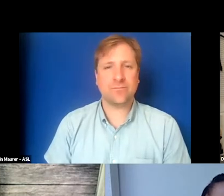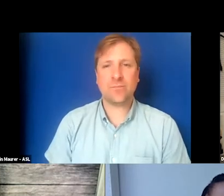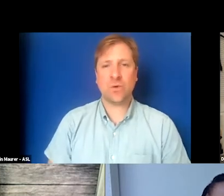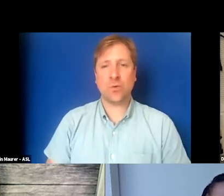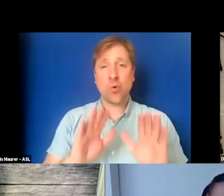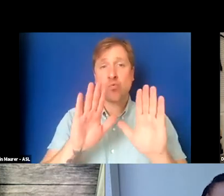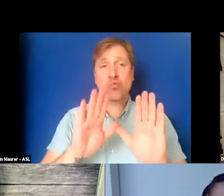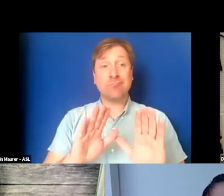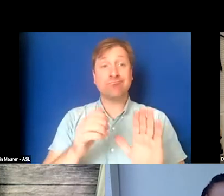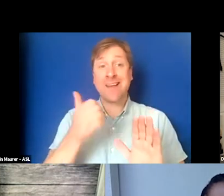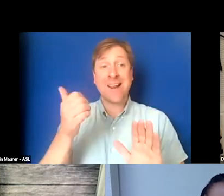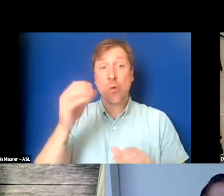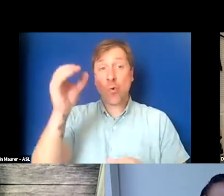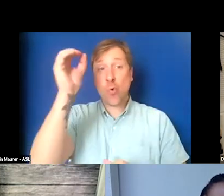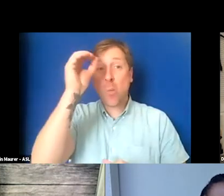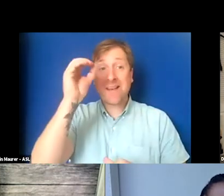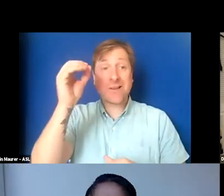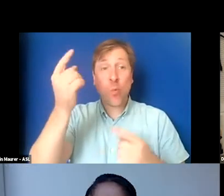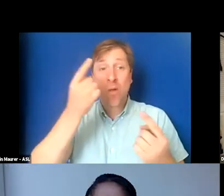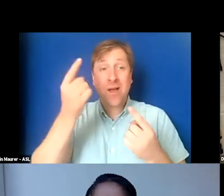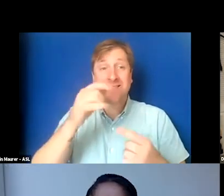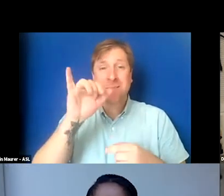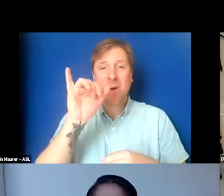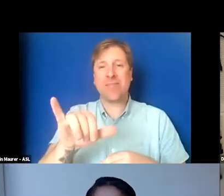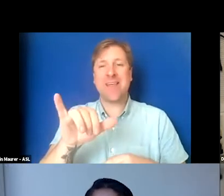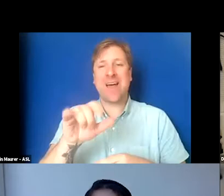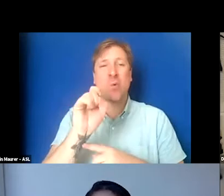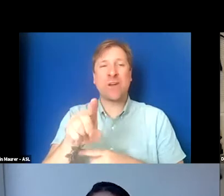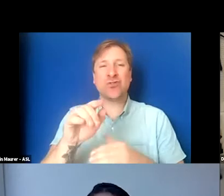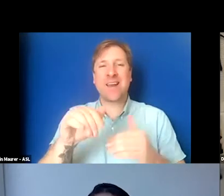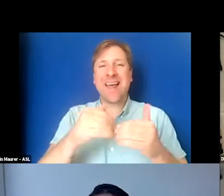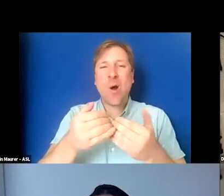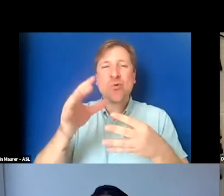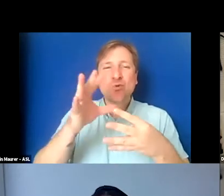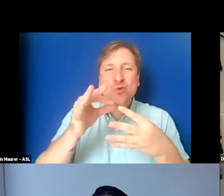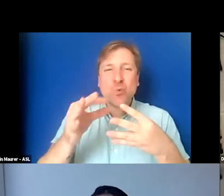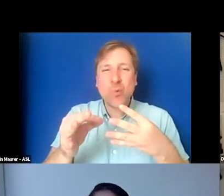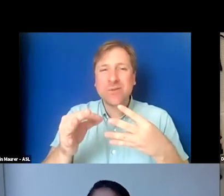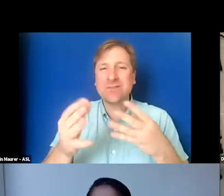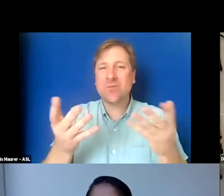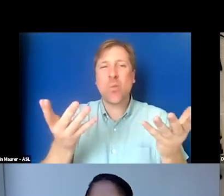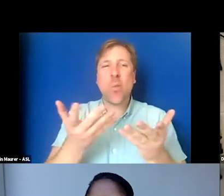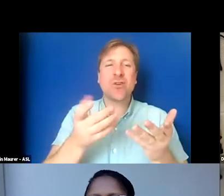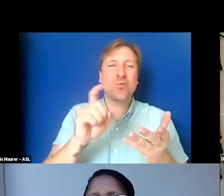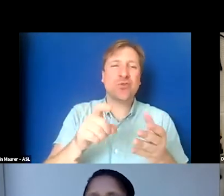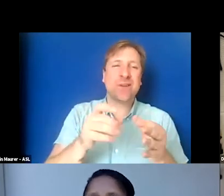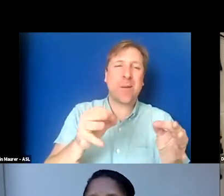Any other thoughts around that sort of question of how to choose what to caption